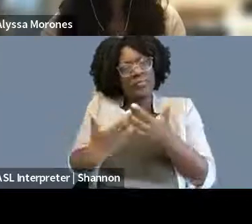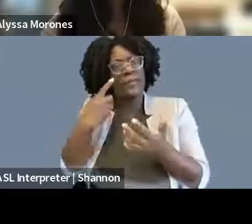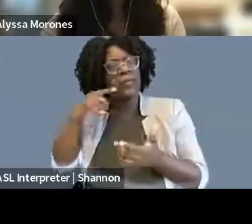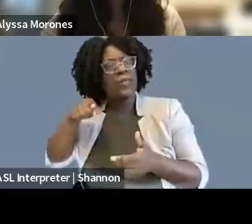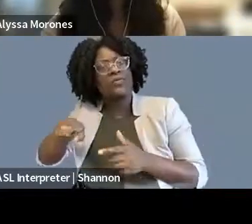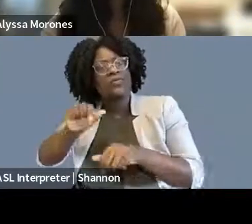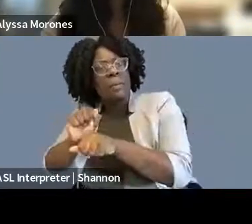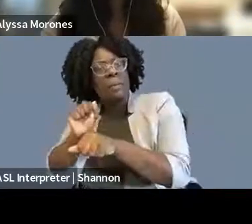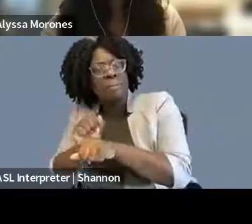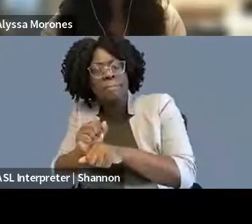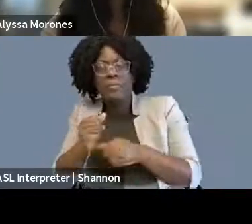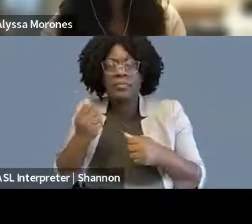which benefits public service.